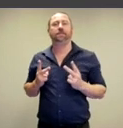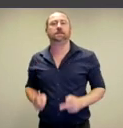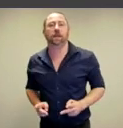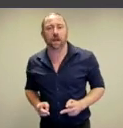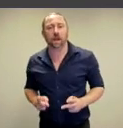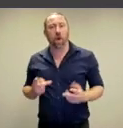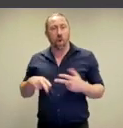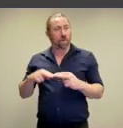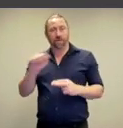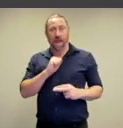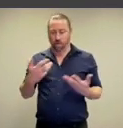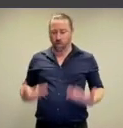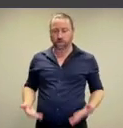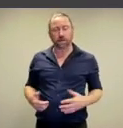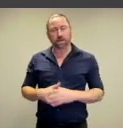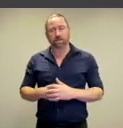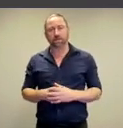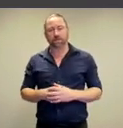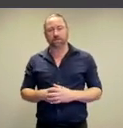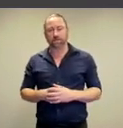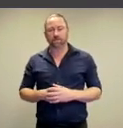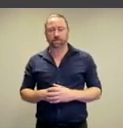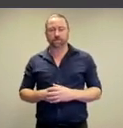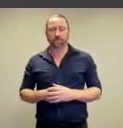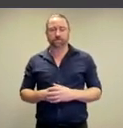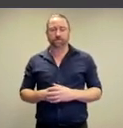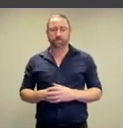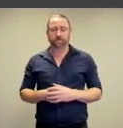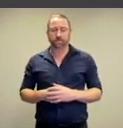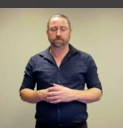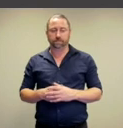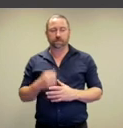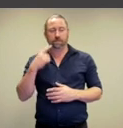or physicality of human bodies.